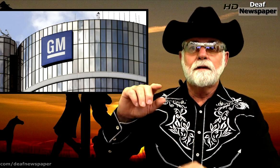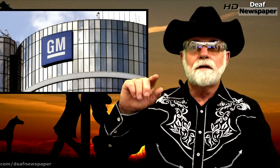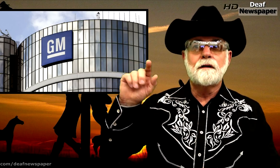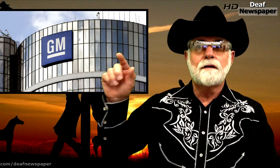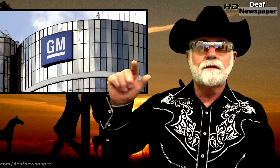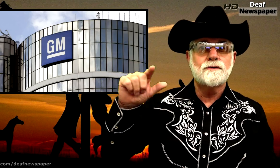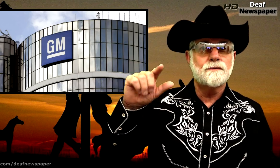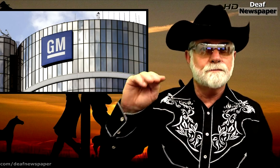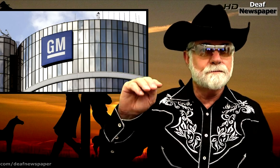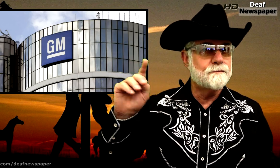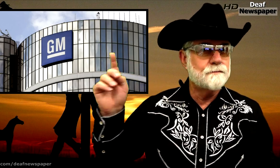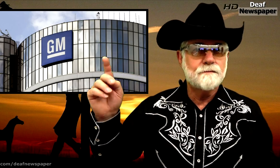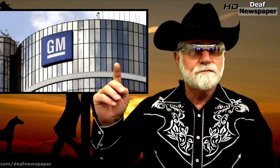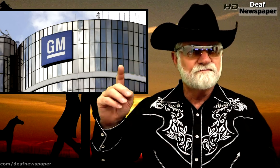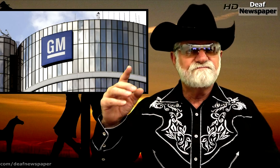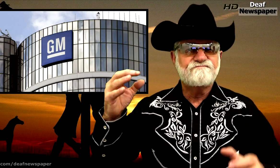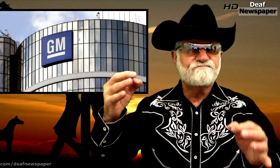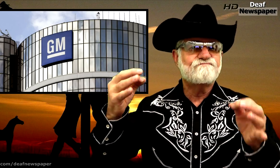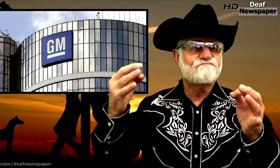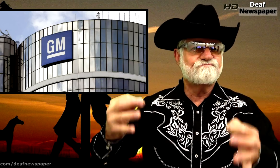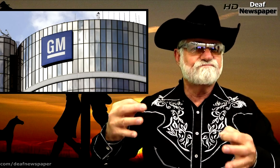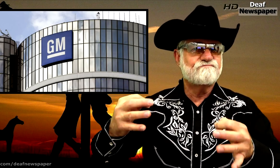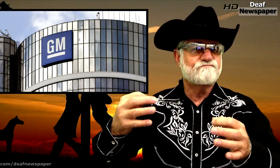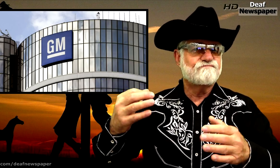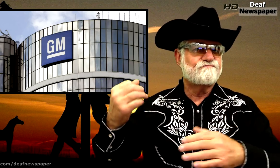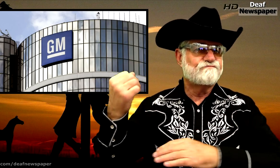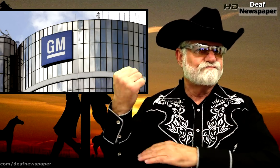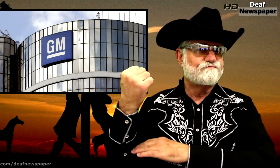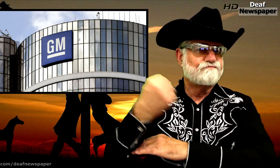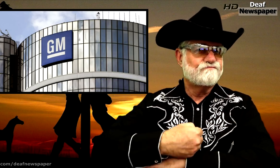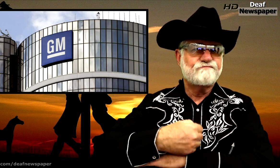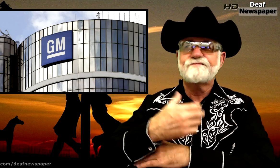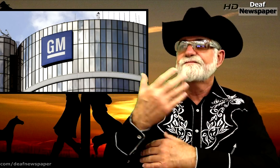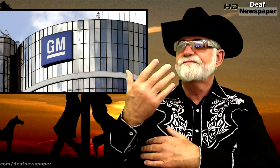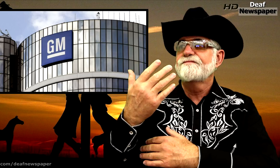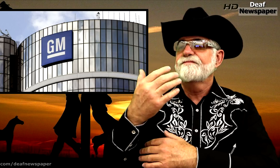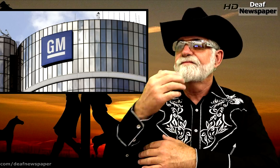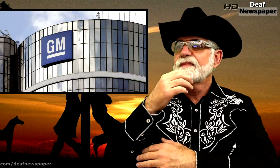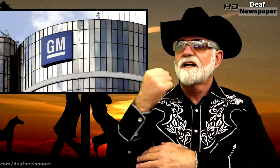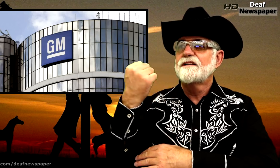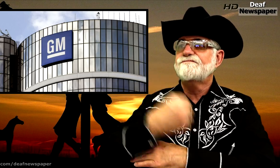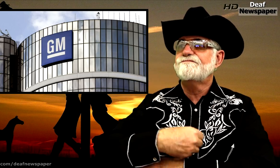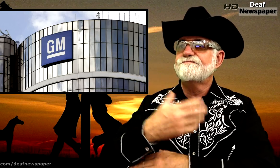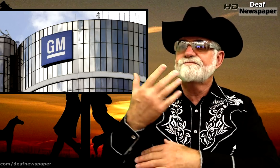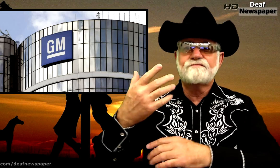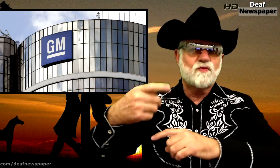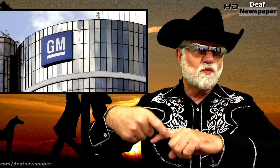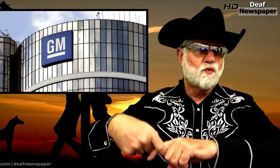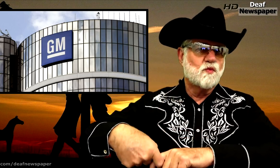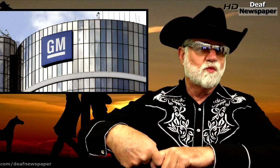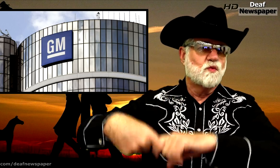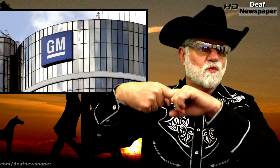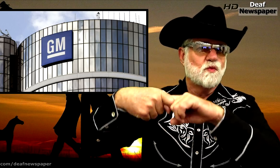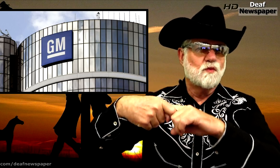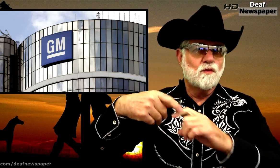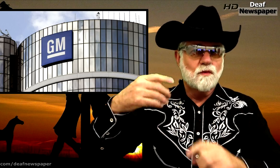GM has had to halt production at all plants. Why?